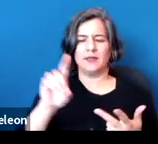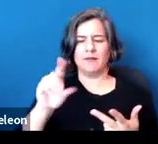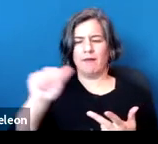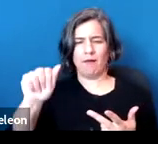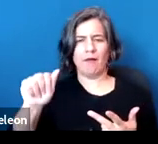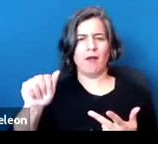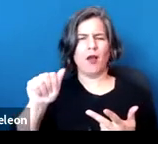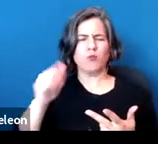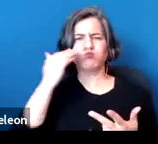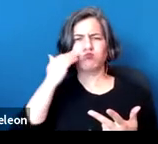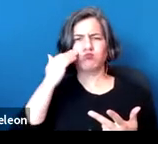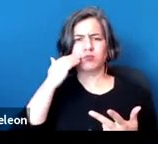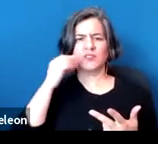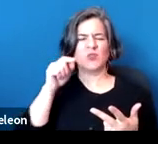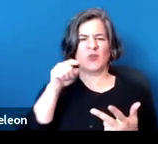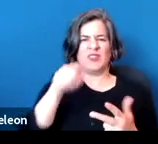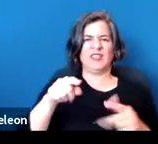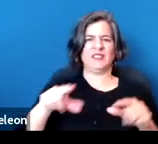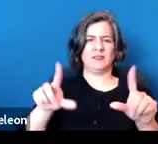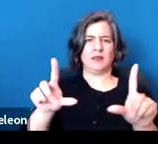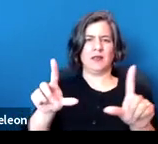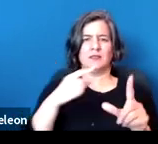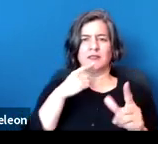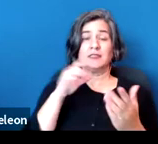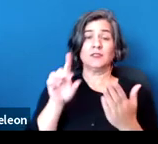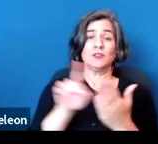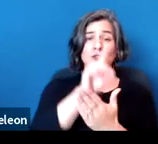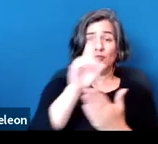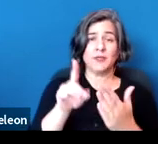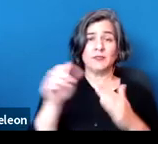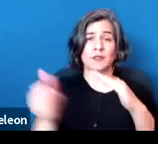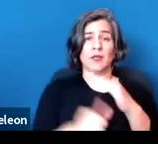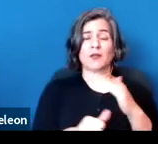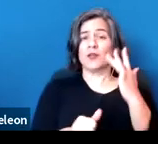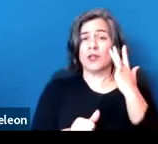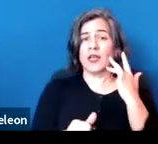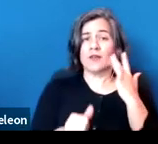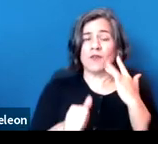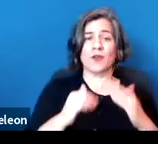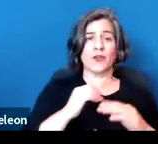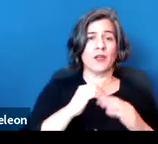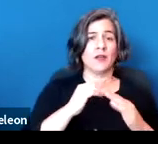And so this slide says that discrimination under California housing law includes the refusal